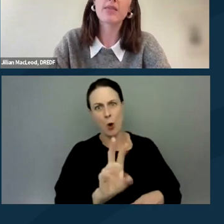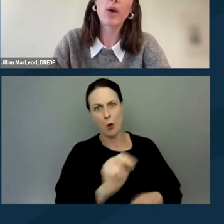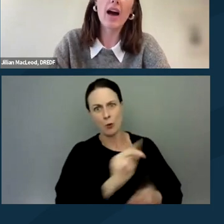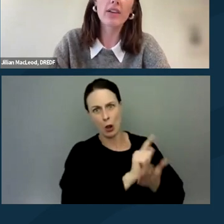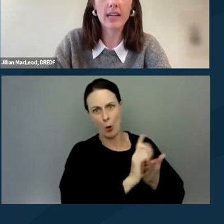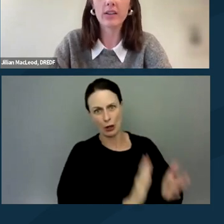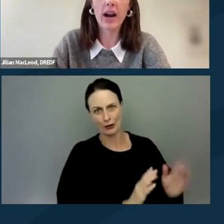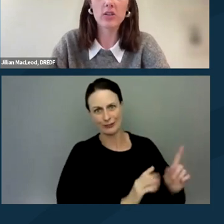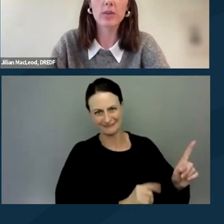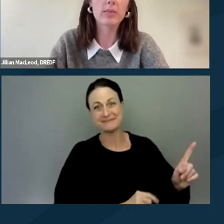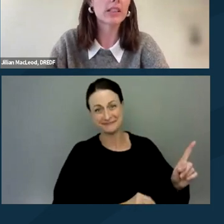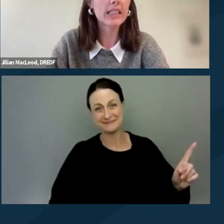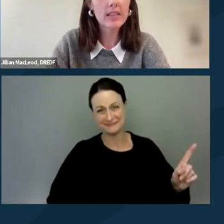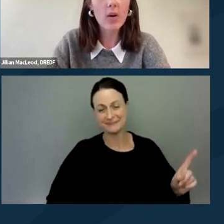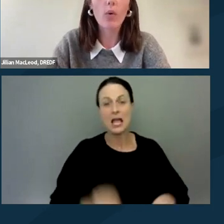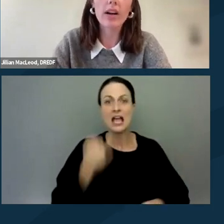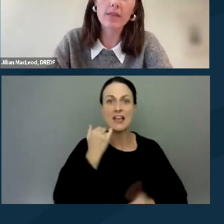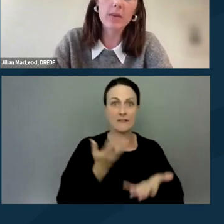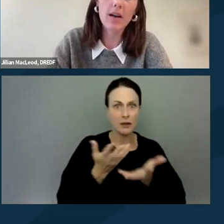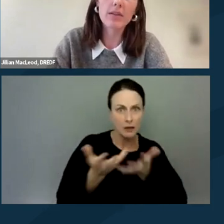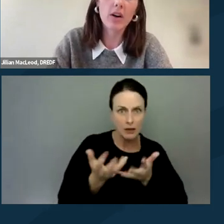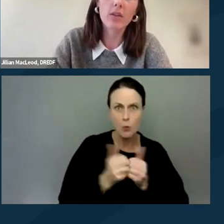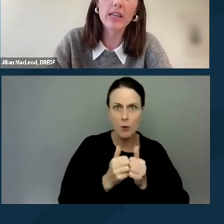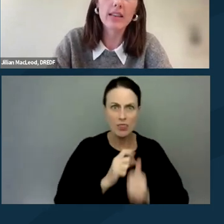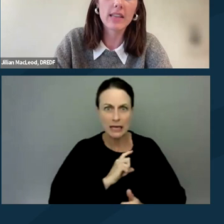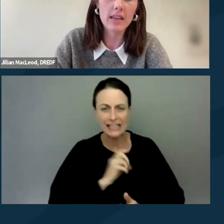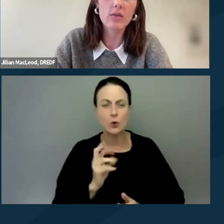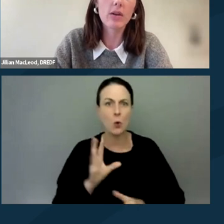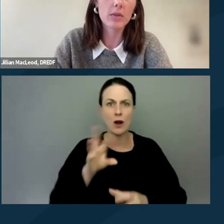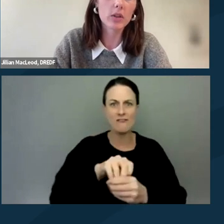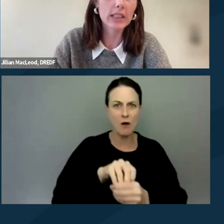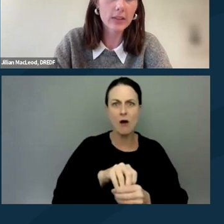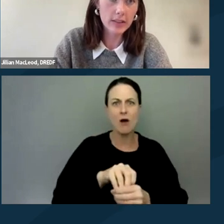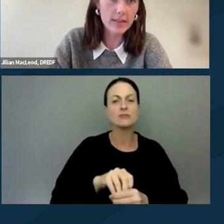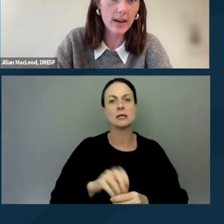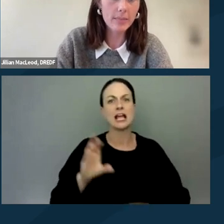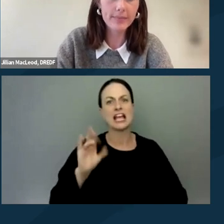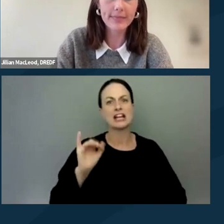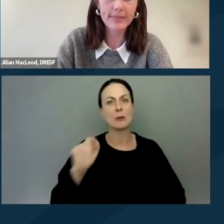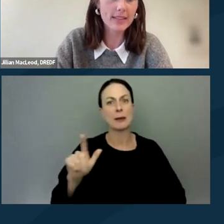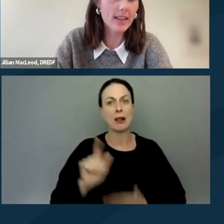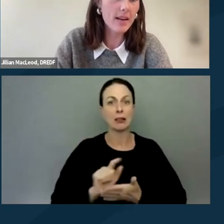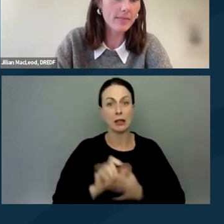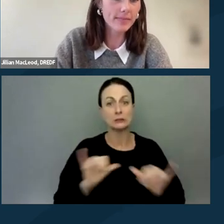if you have an interaction with the police, or if you become involved in the criminal legal system. Next slide.